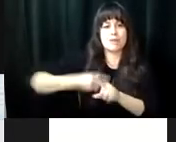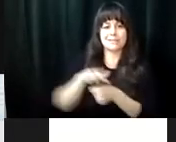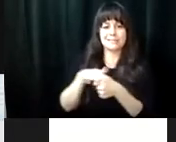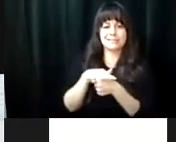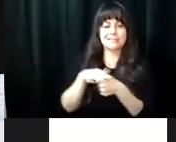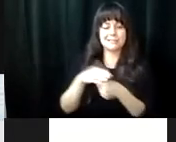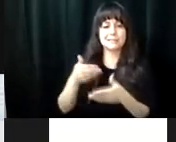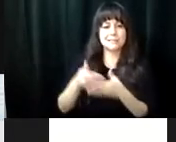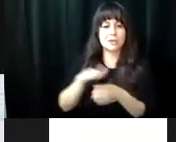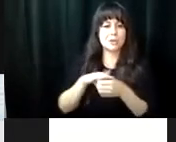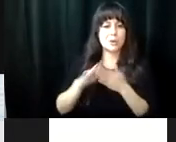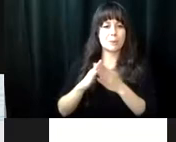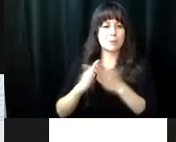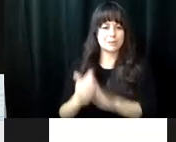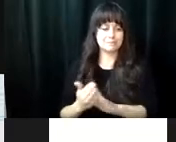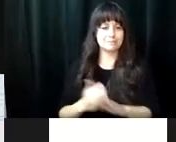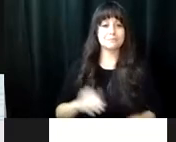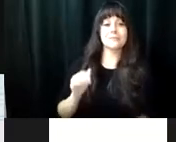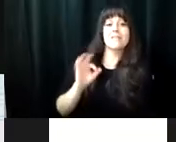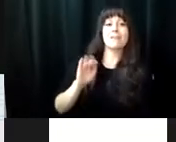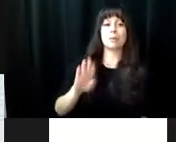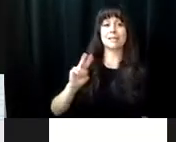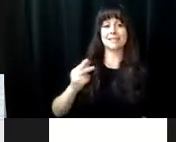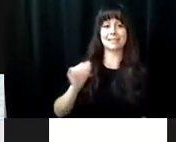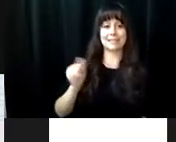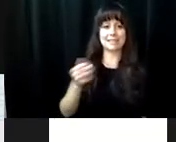s and five students. Students were housed in rented vas ilts?